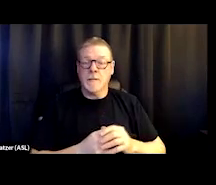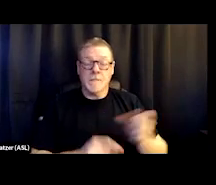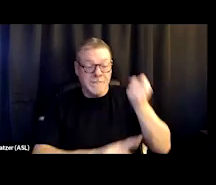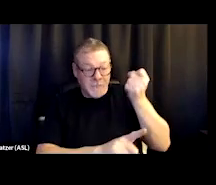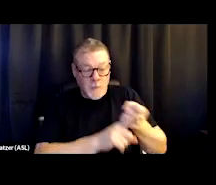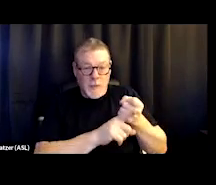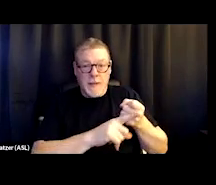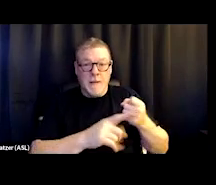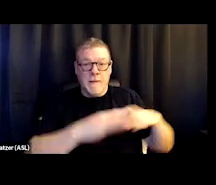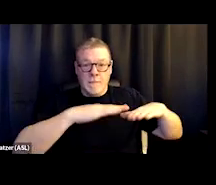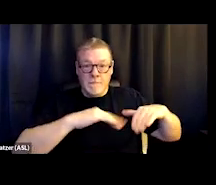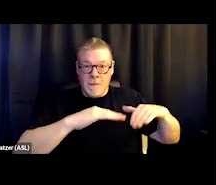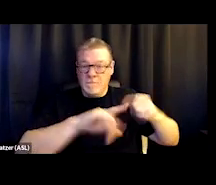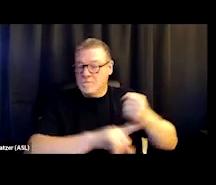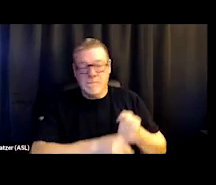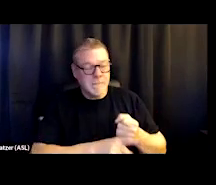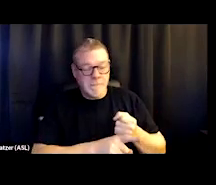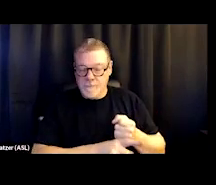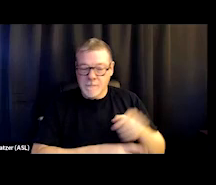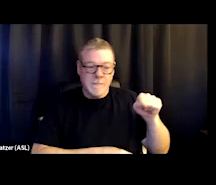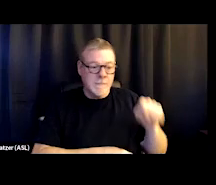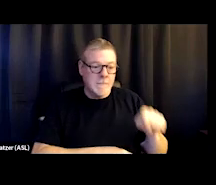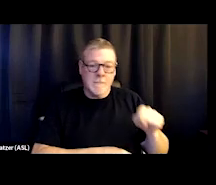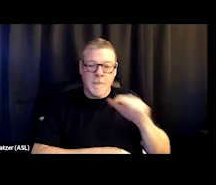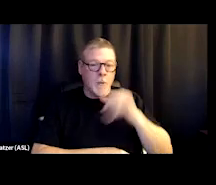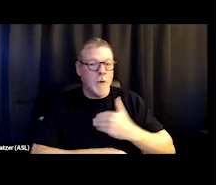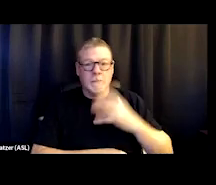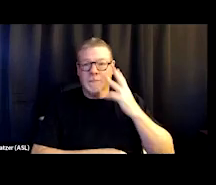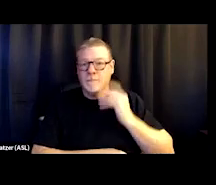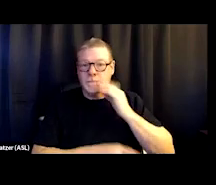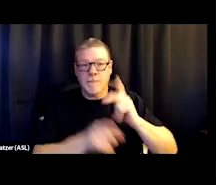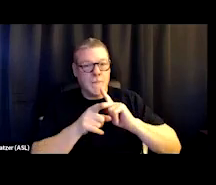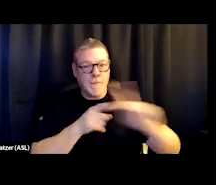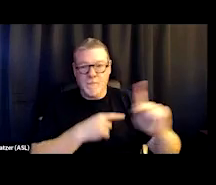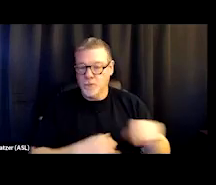So, you know, they don't have experience professionally often.